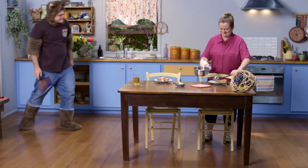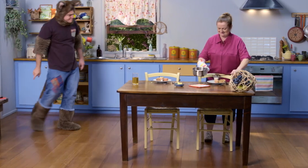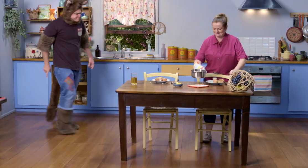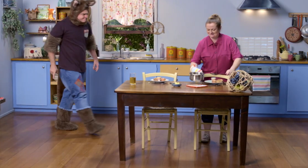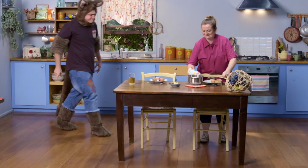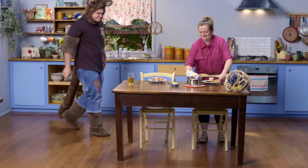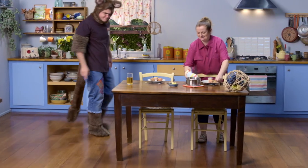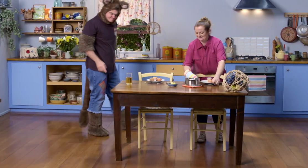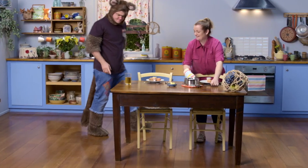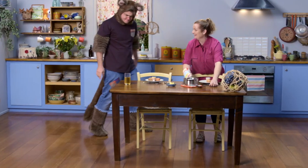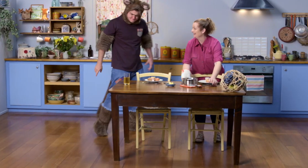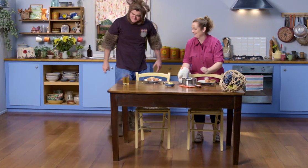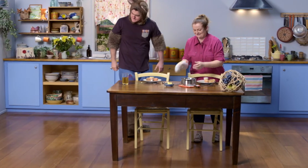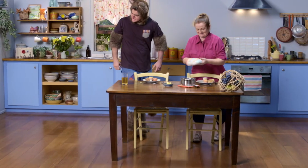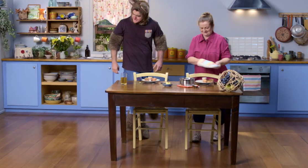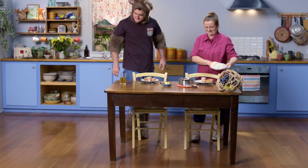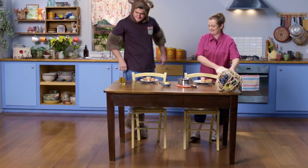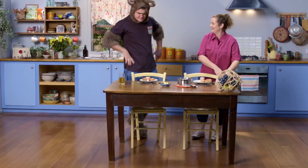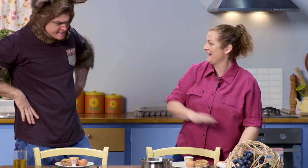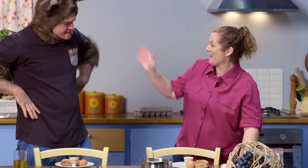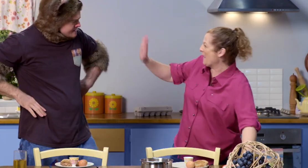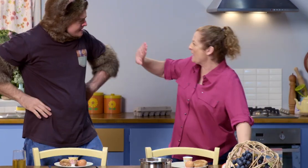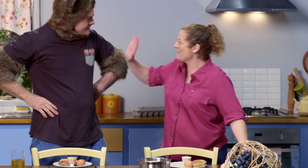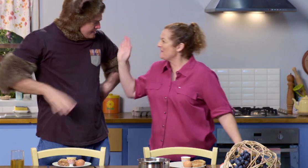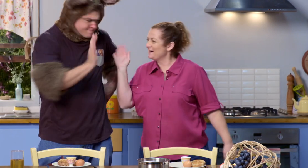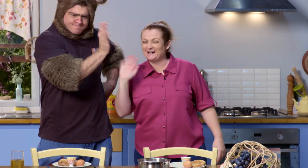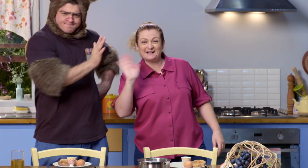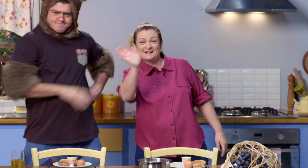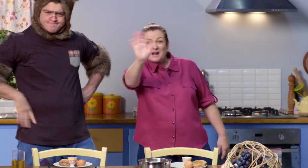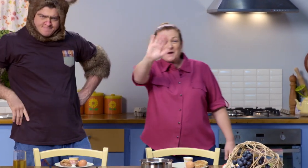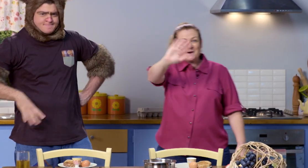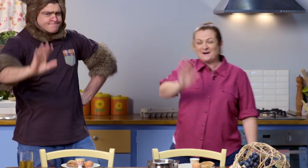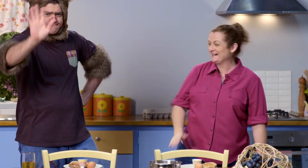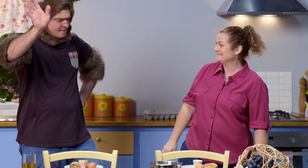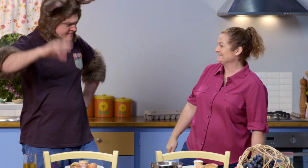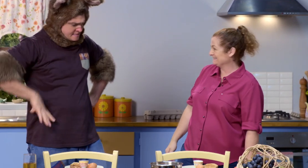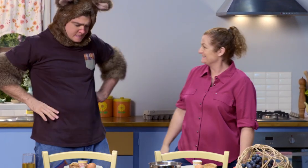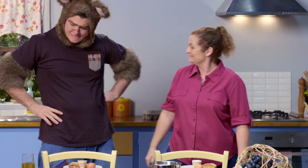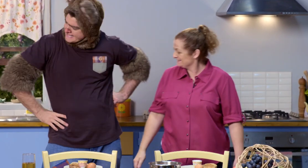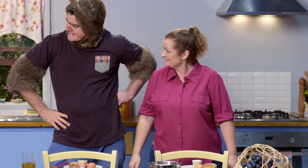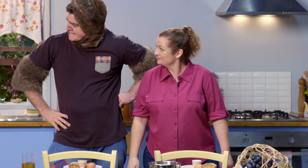Hmm. Hmm. Hello, Possum! Hi, Sally. Hi, everyone! Hi, everyone.